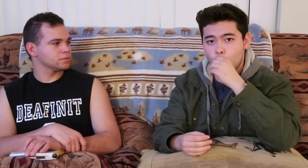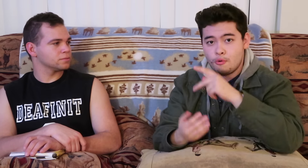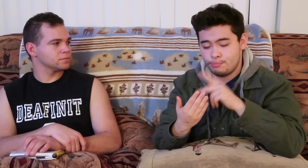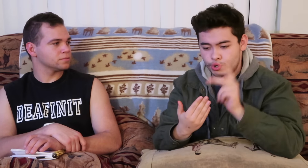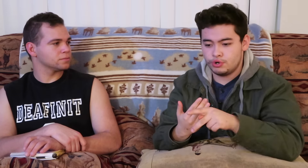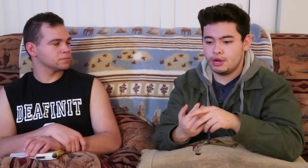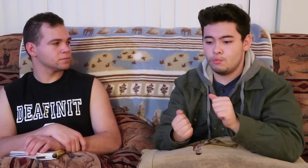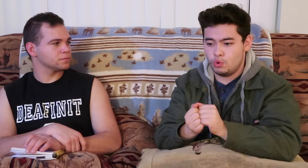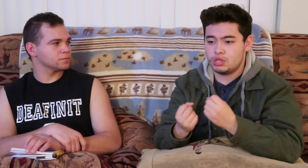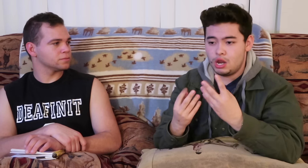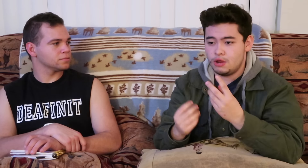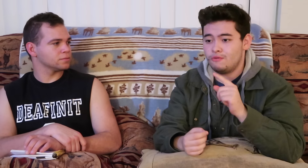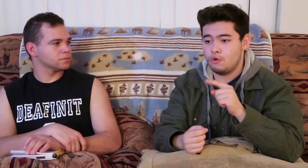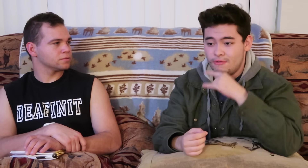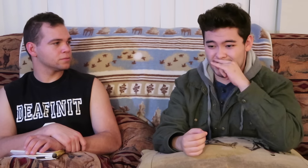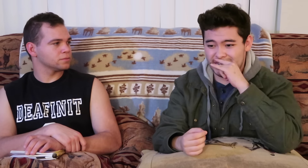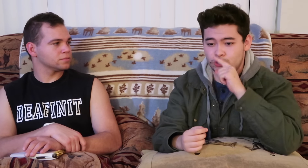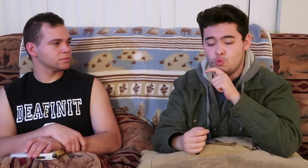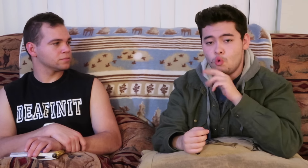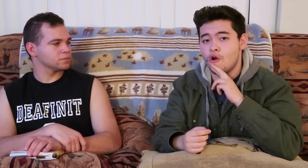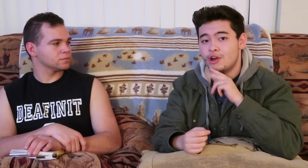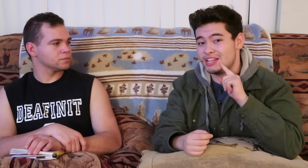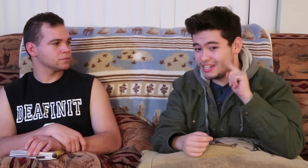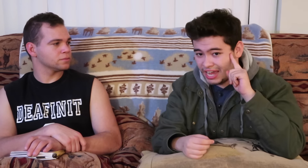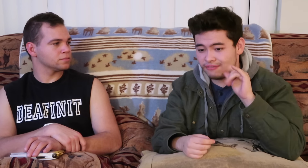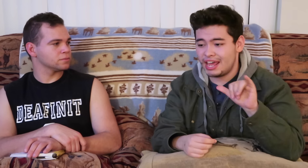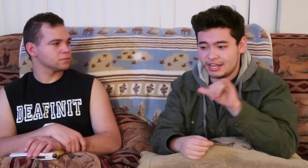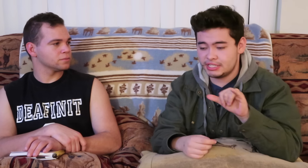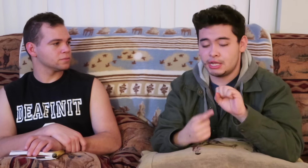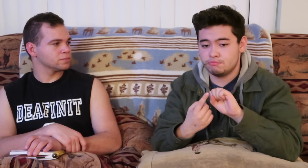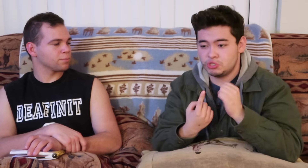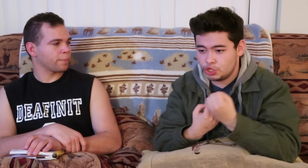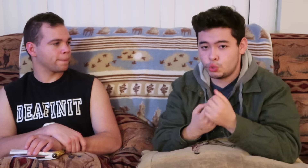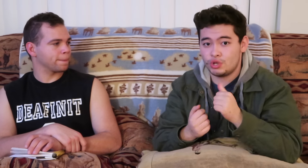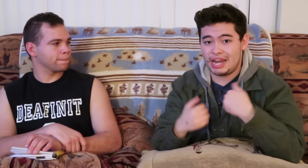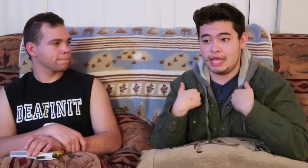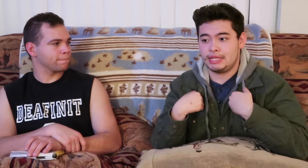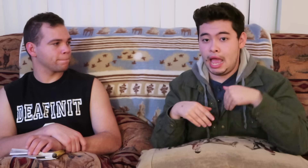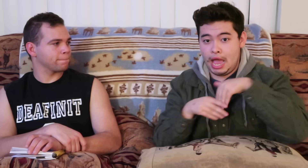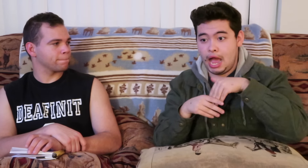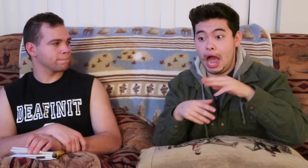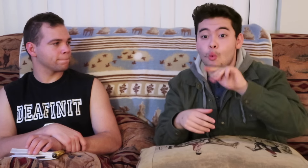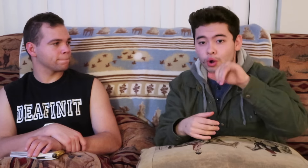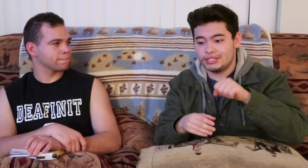an oral program with a lot of kids who are deaf and in the same situation as i was in